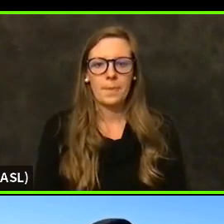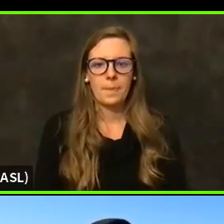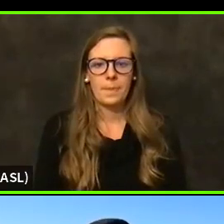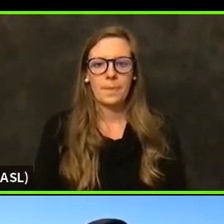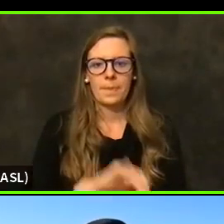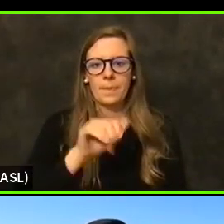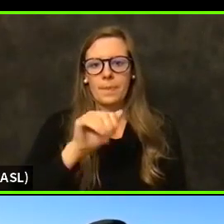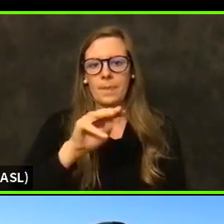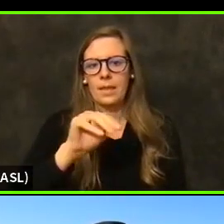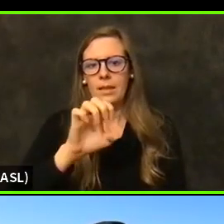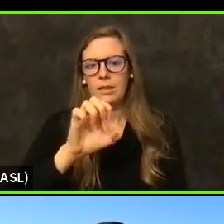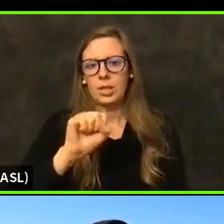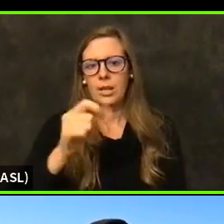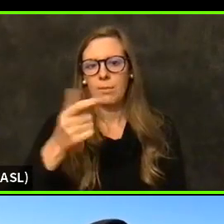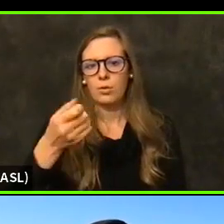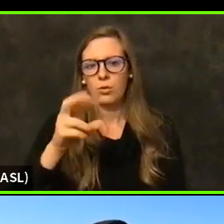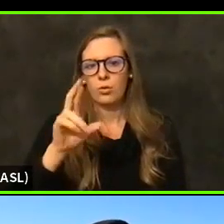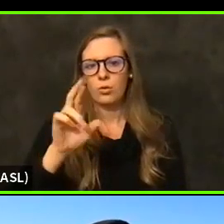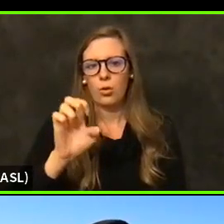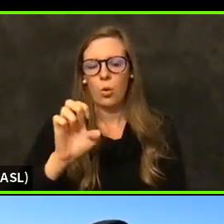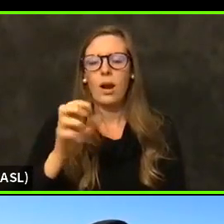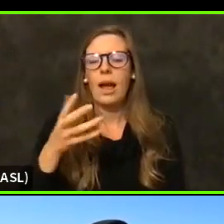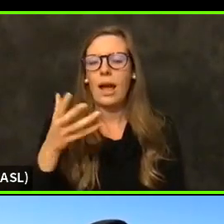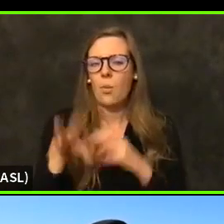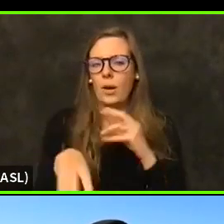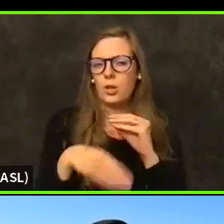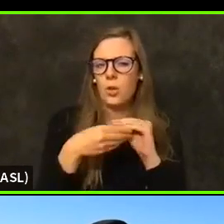this is James Martin kind of per year per your question.